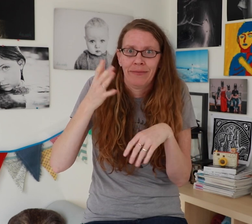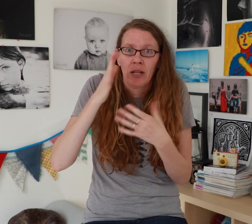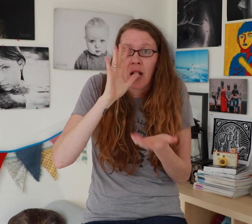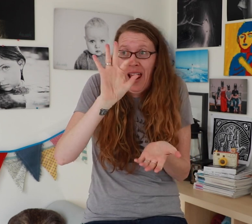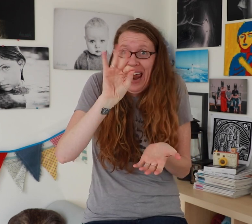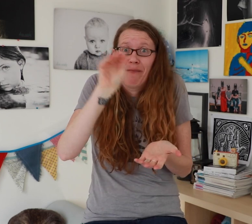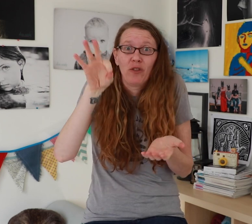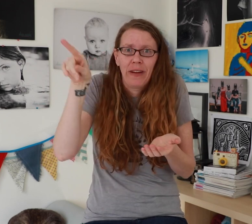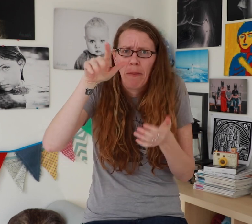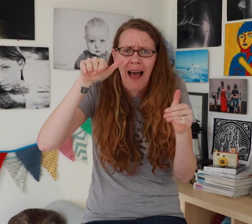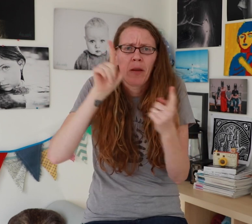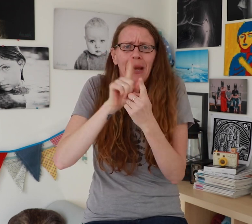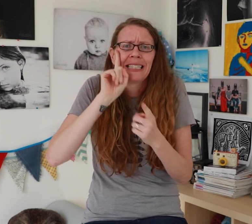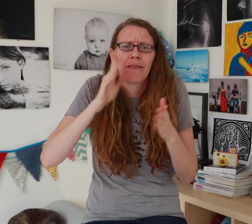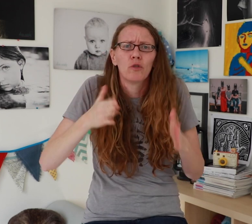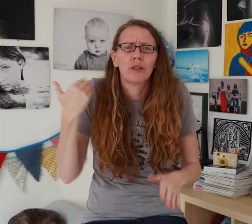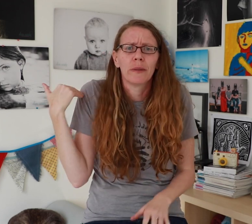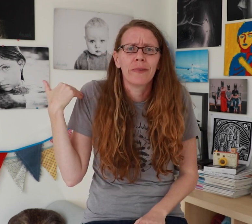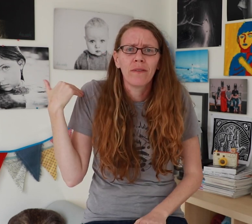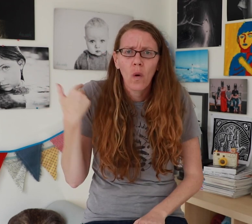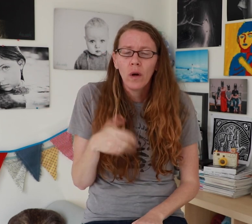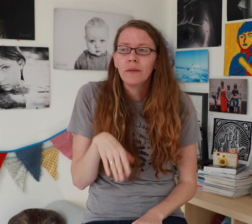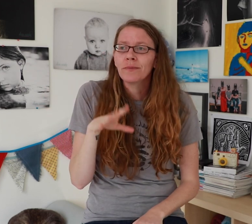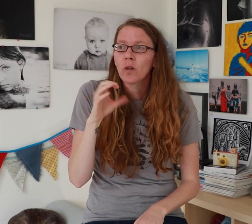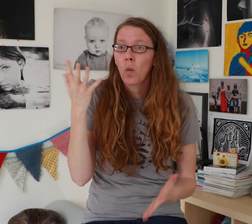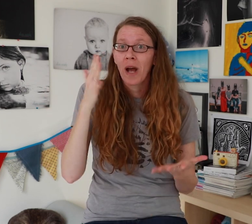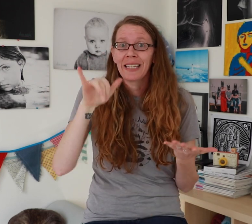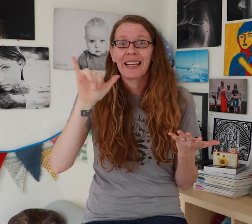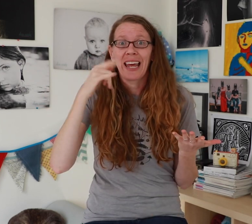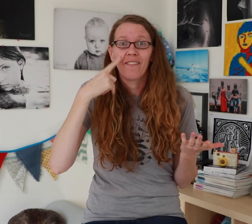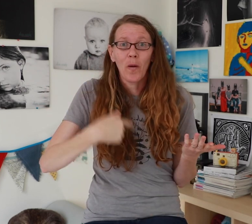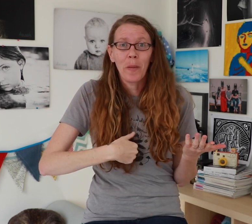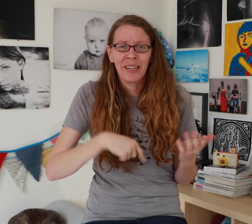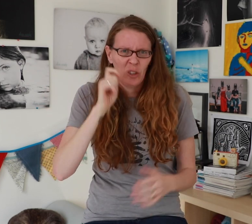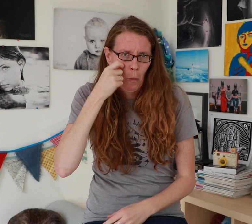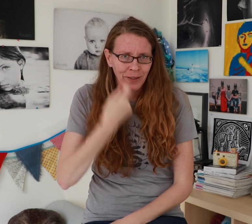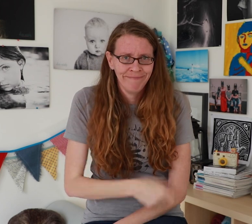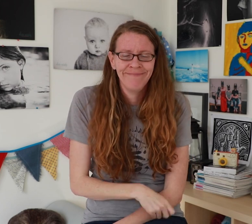I guess 90 percent of them have never met a deaf person before. So, what’s that like for me? It’s cool!